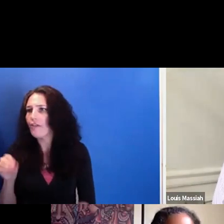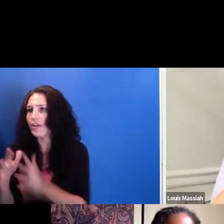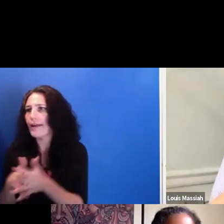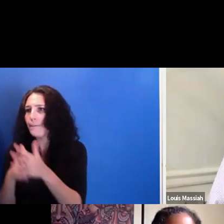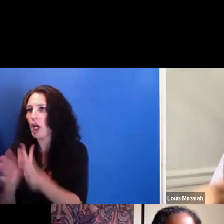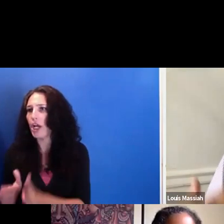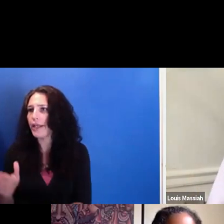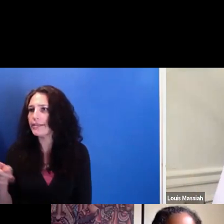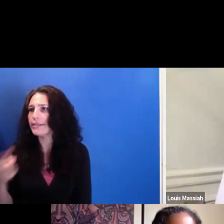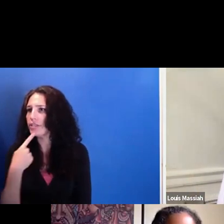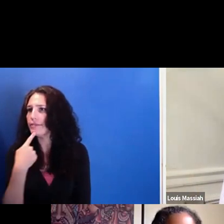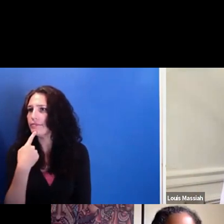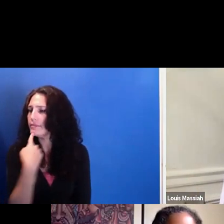But-- but-- but we--